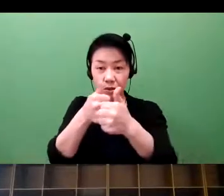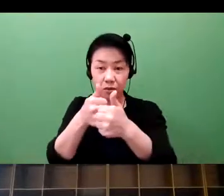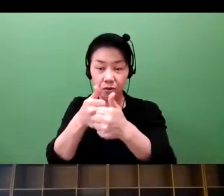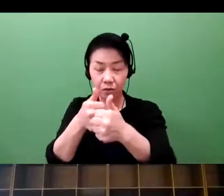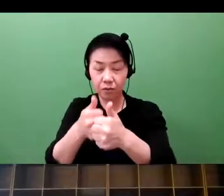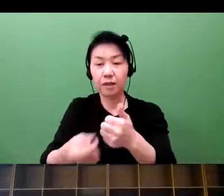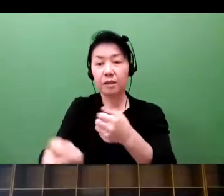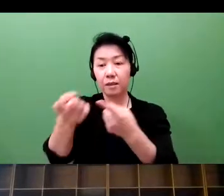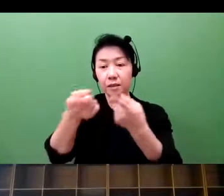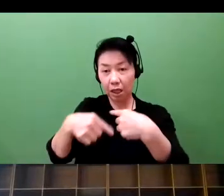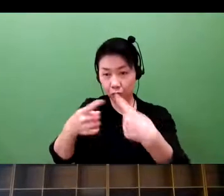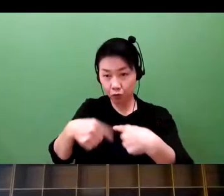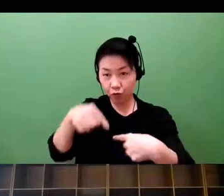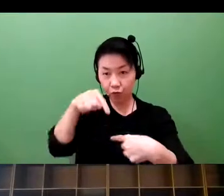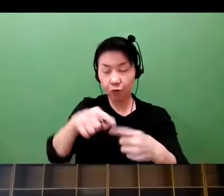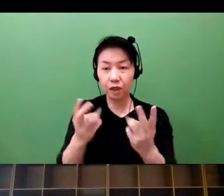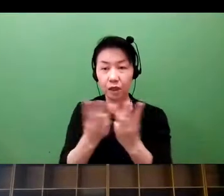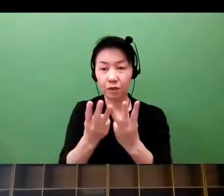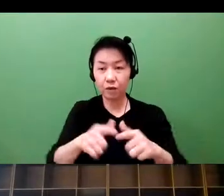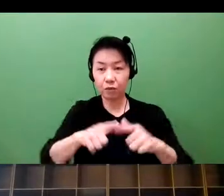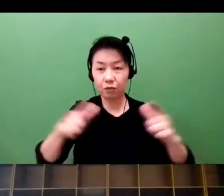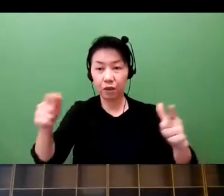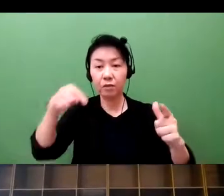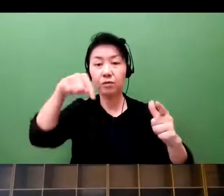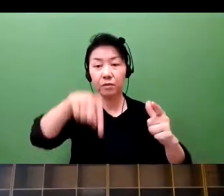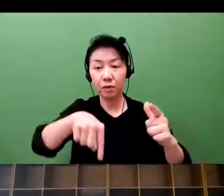and also the entry of mega ventures.